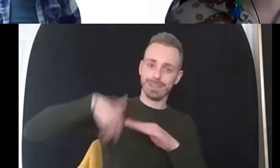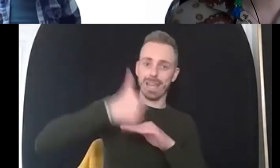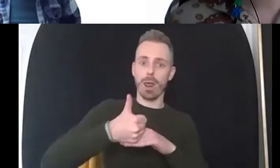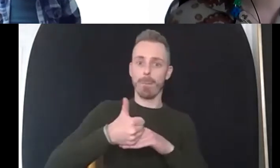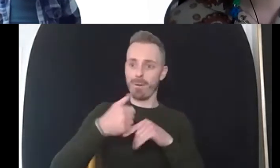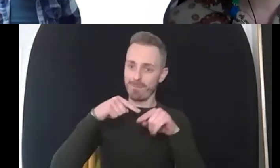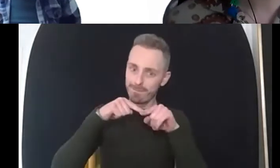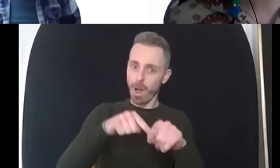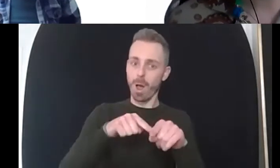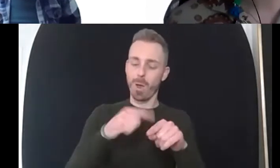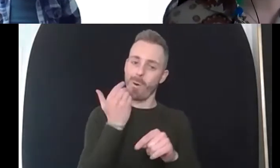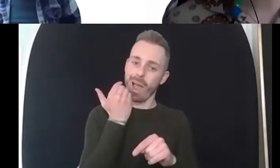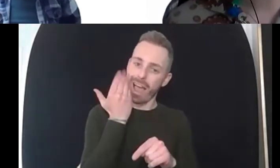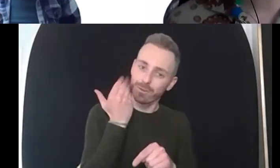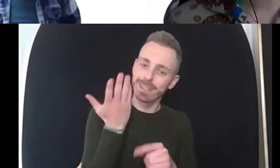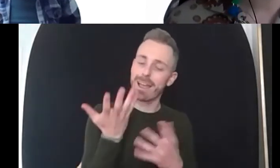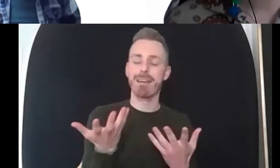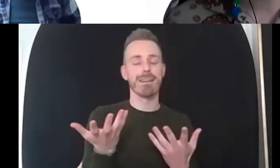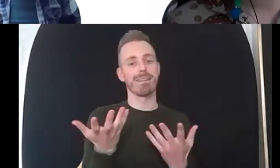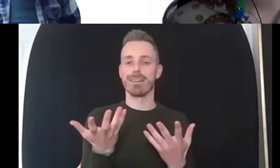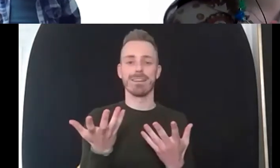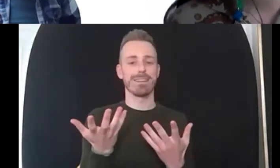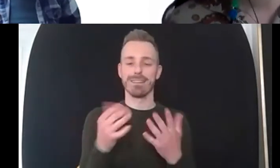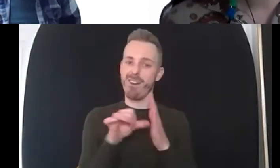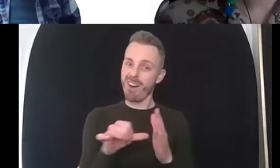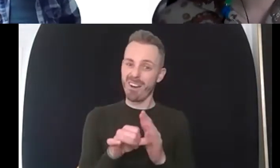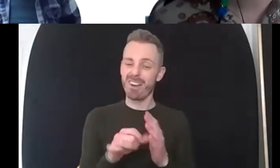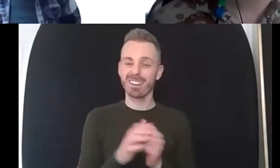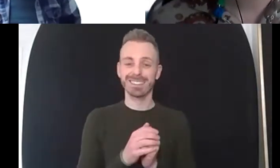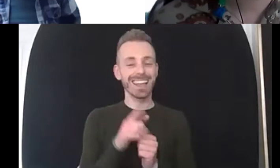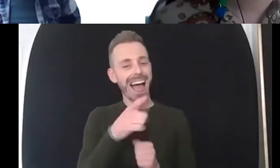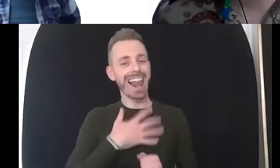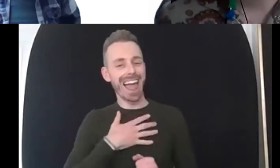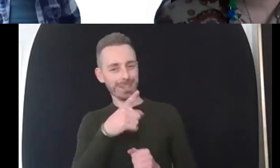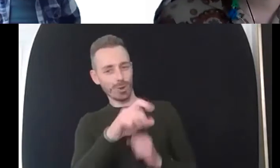know treating yourself as your own best friend and how you would be compassionate to a family member